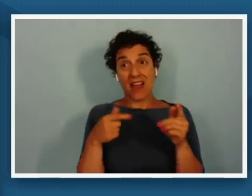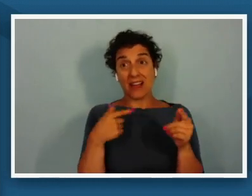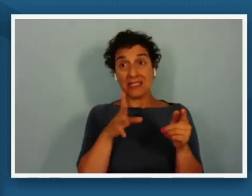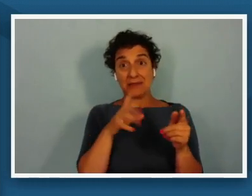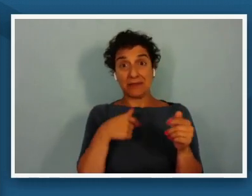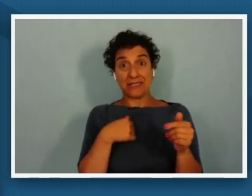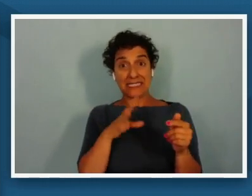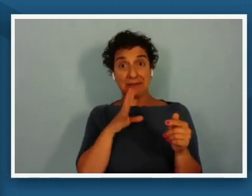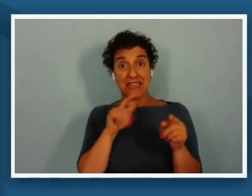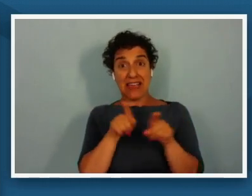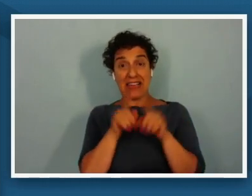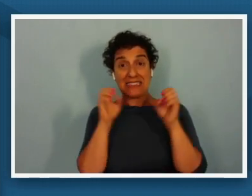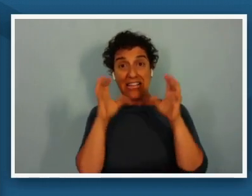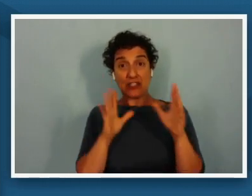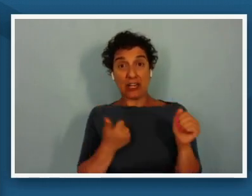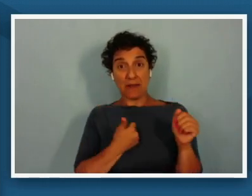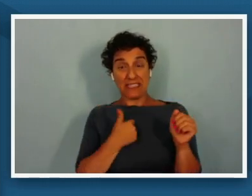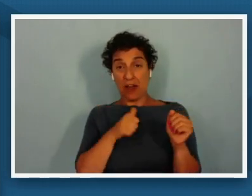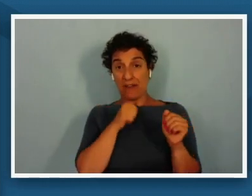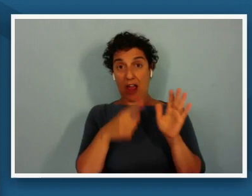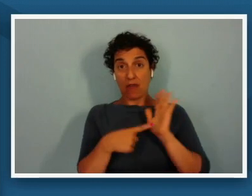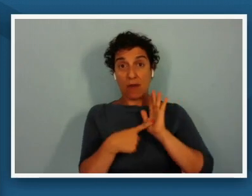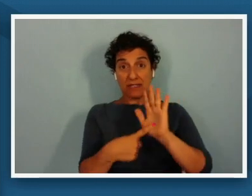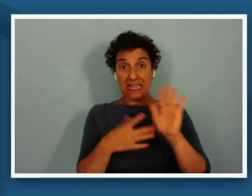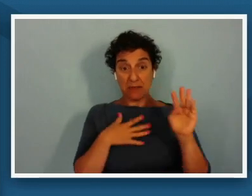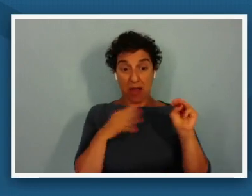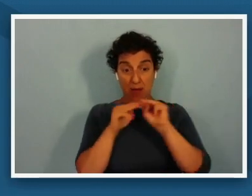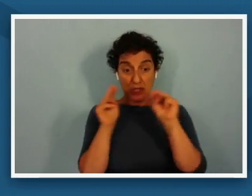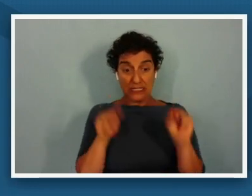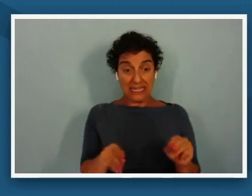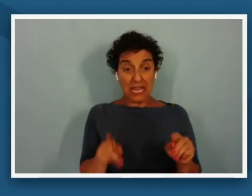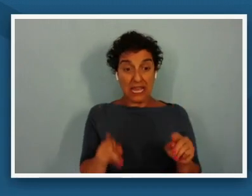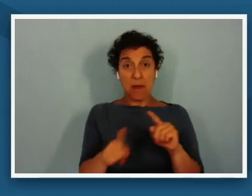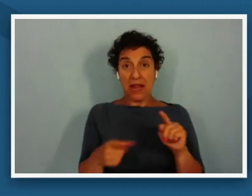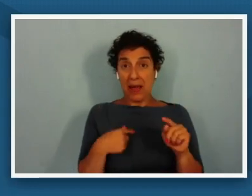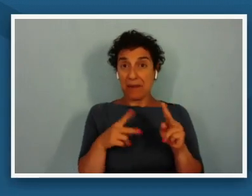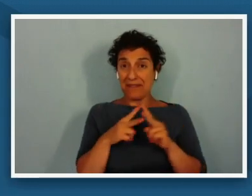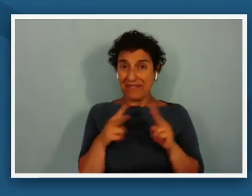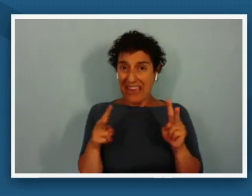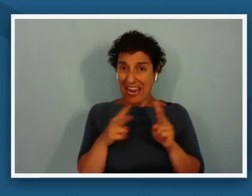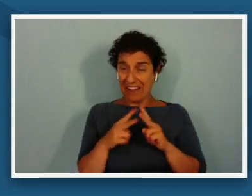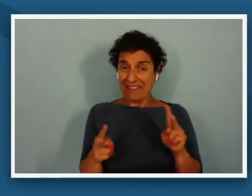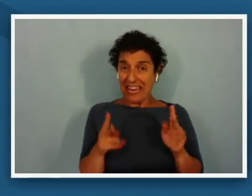is not me representing my museum but i have been very tender about it because i